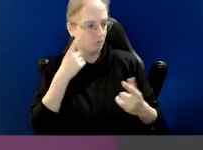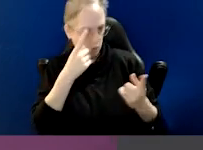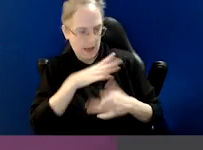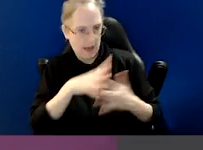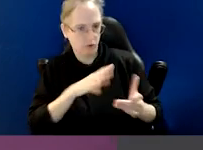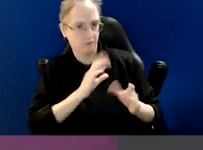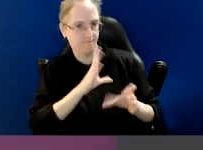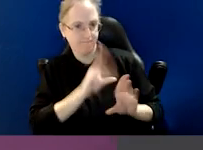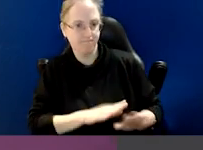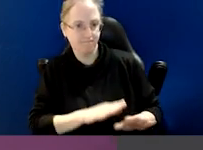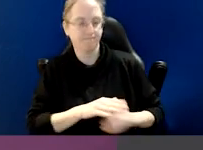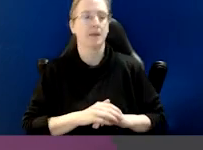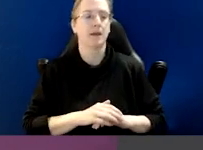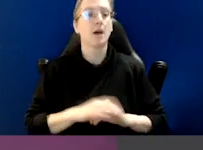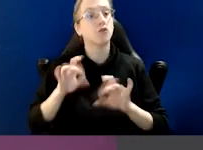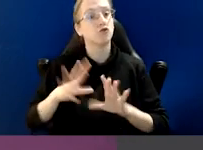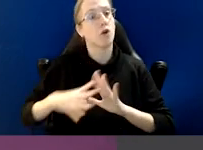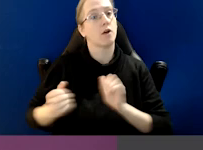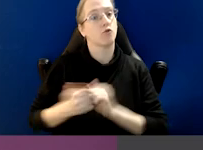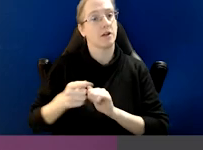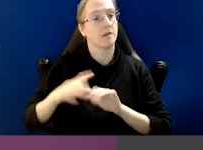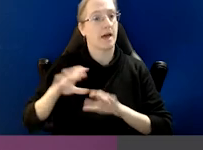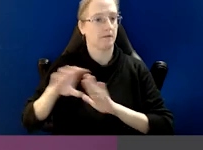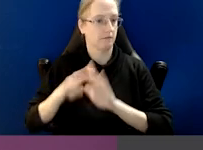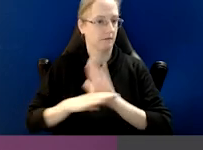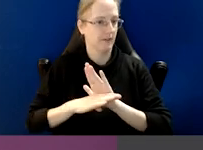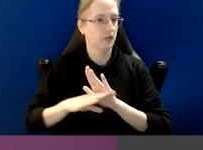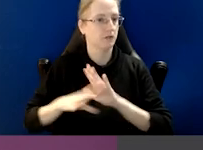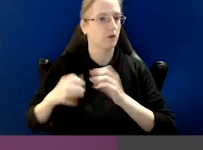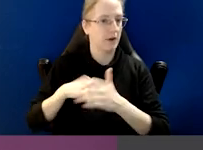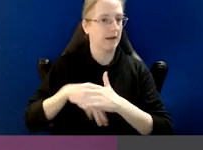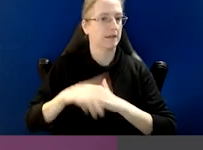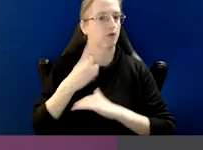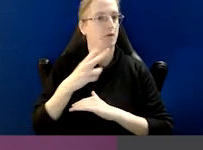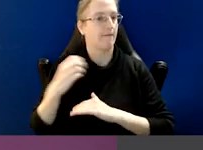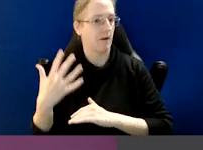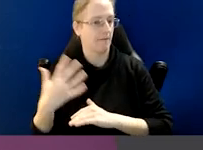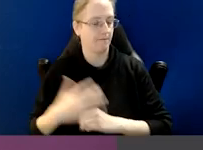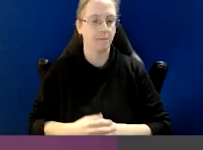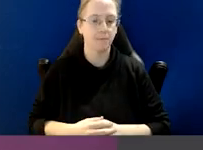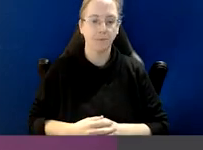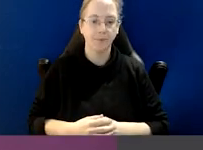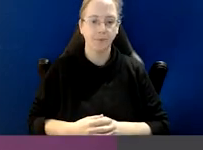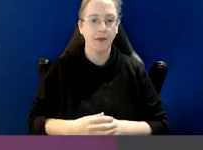and how to combat and prevent it. Australia ratified the convention in 2005.